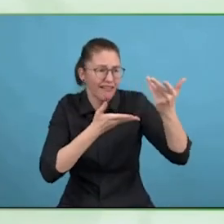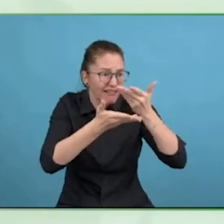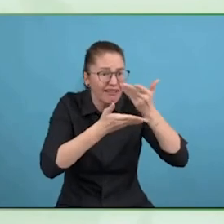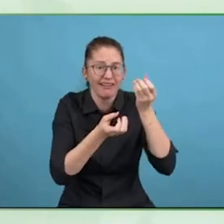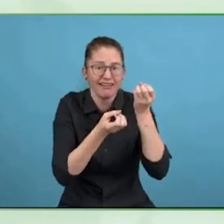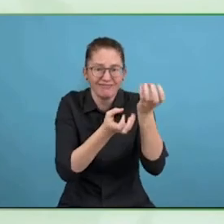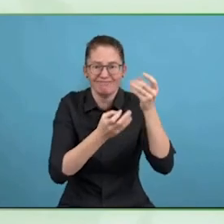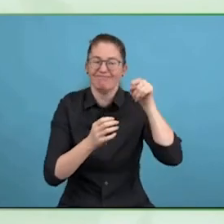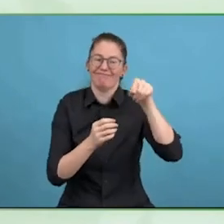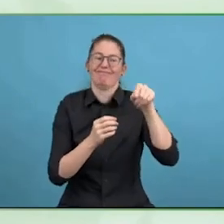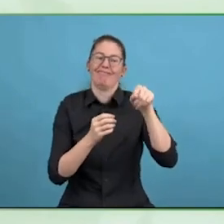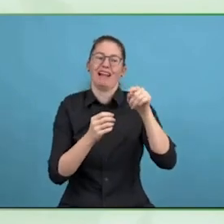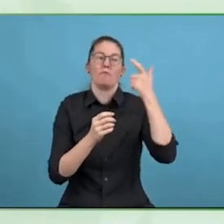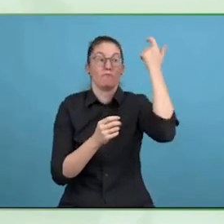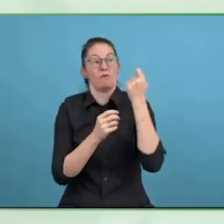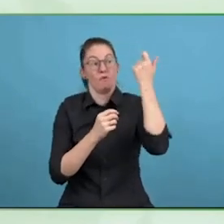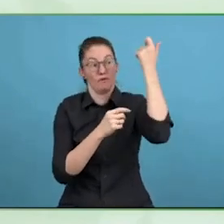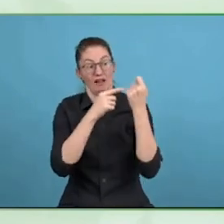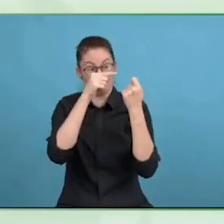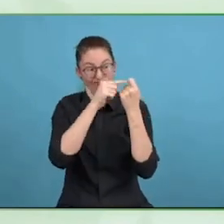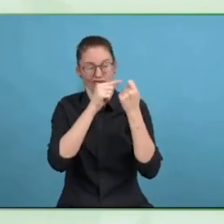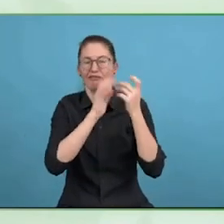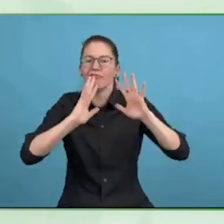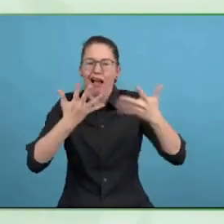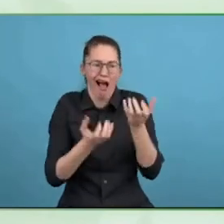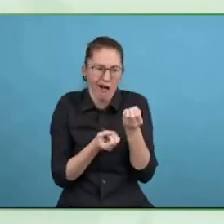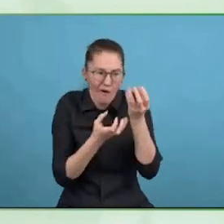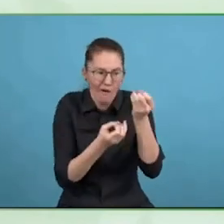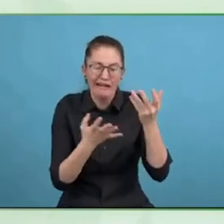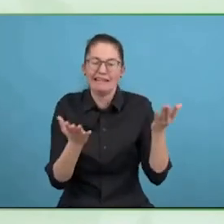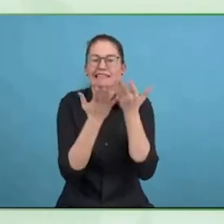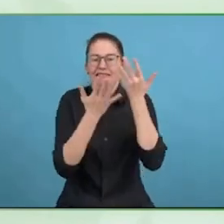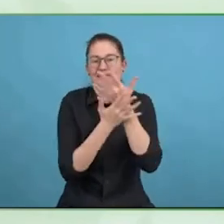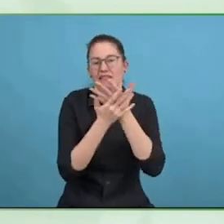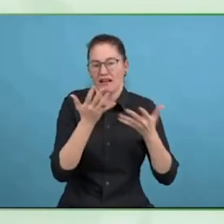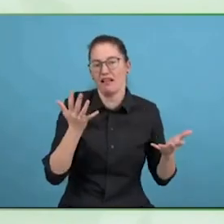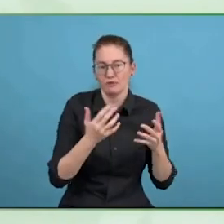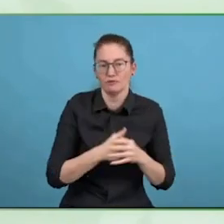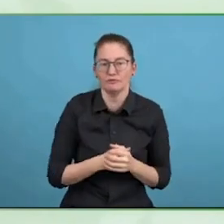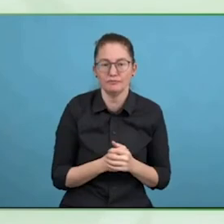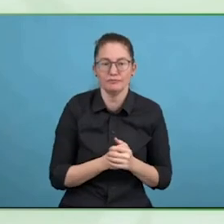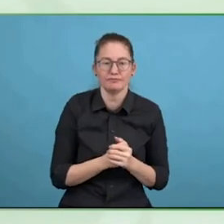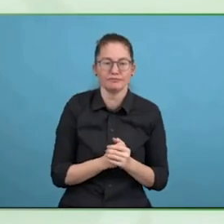That is another piece about being included in complex financial conversations.